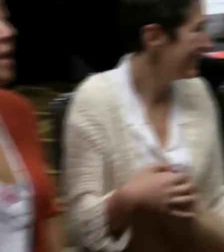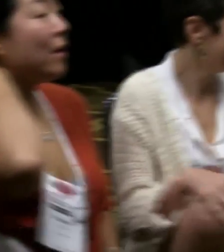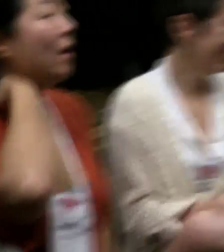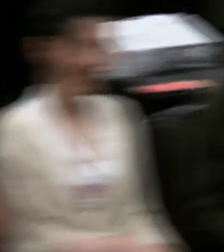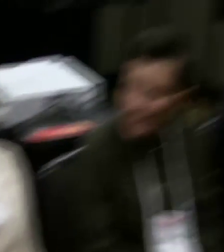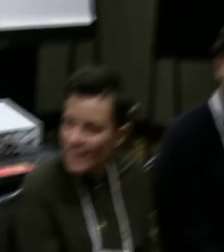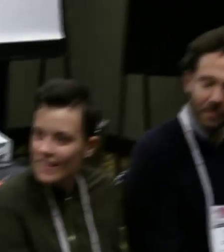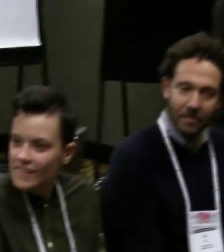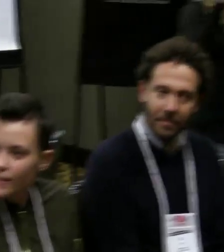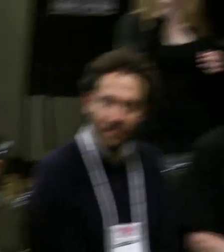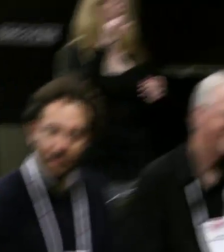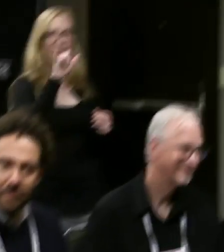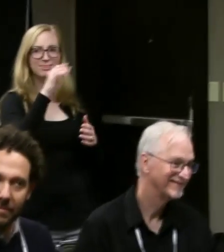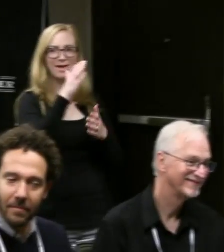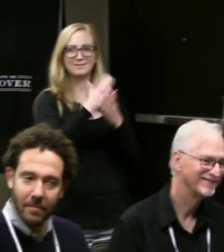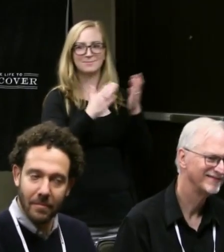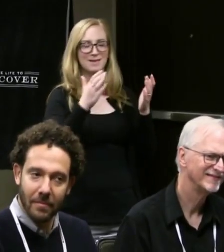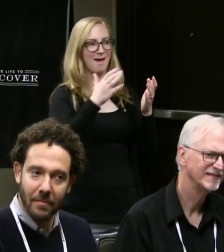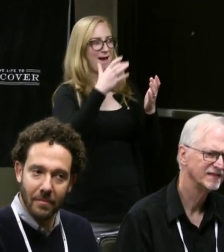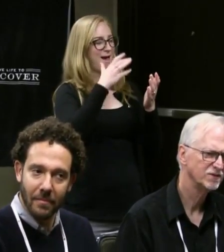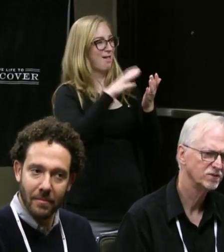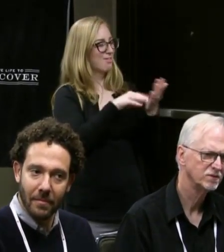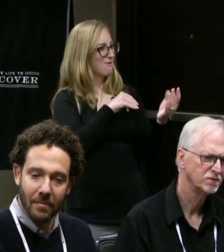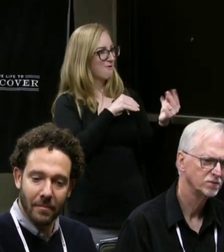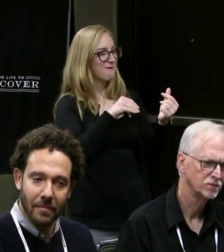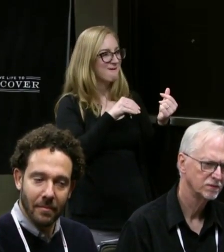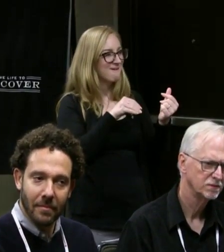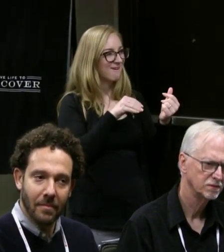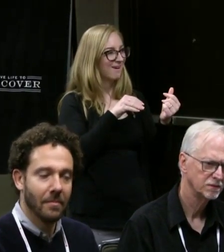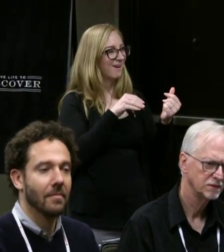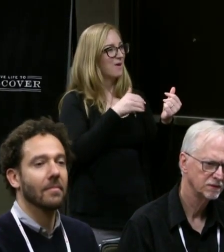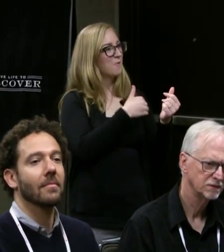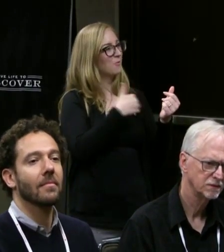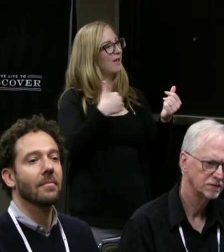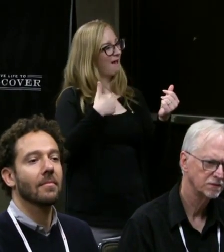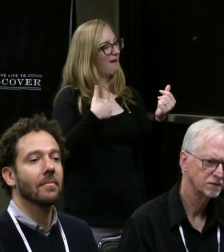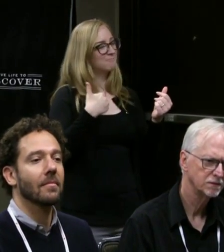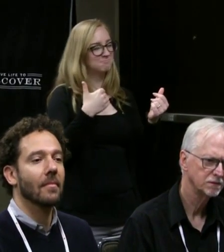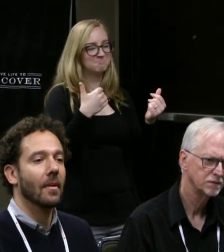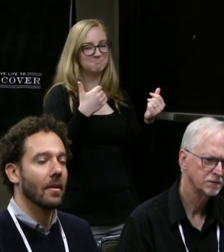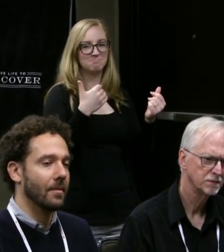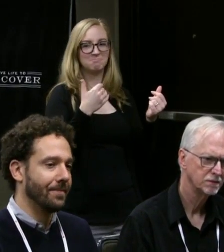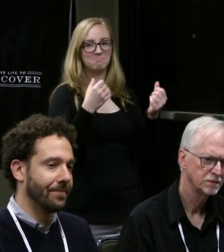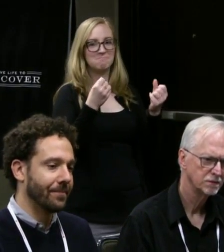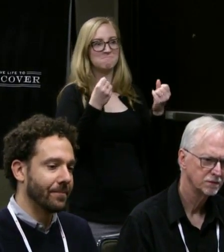Yeah, that's something I also learned really quickly too. It was that even though we had a number of cast members